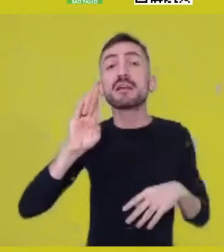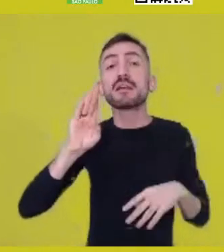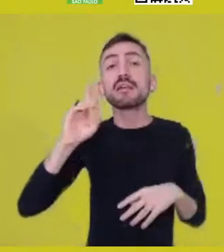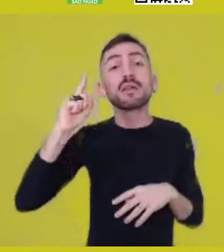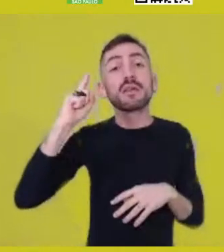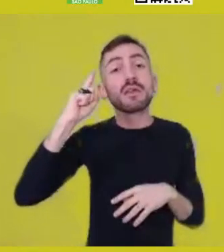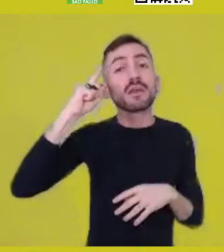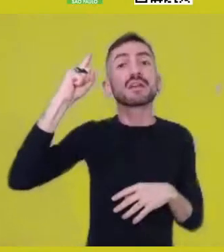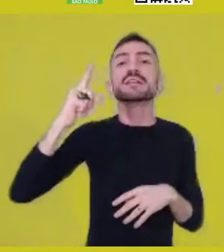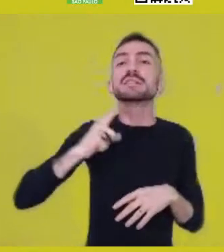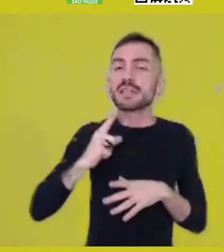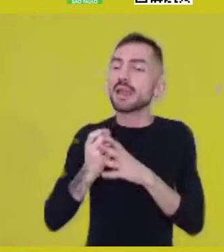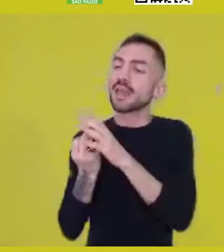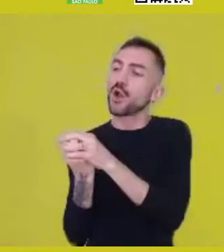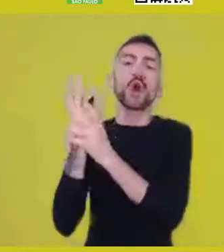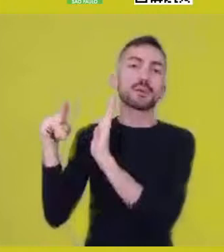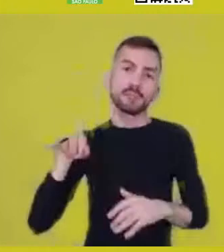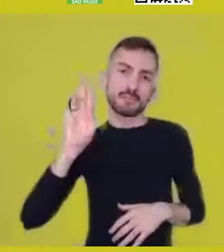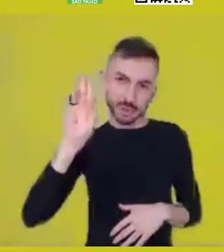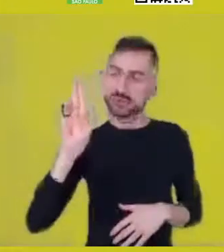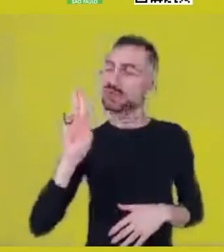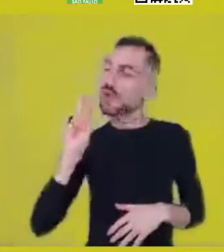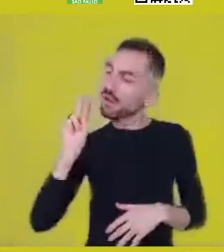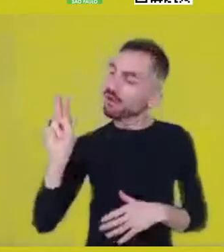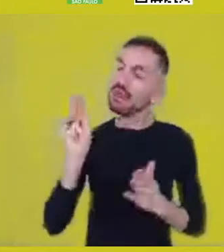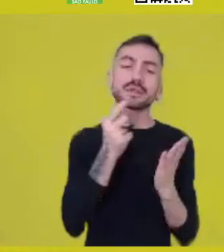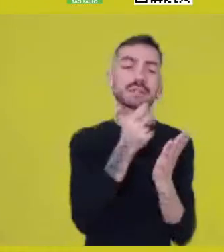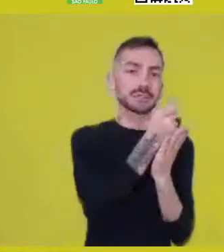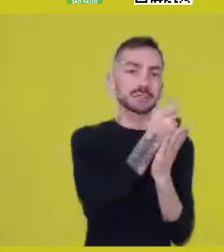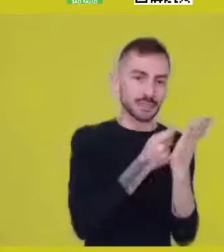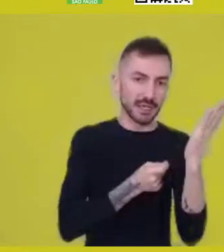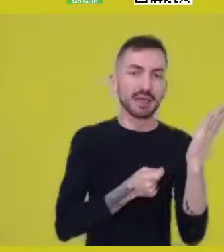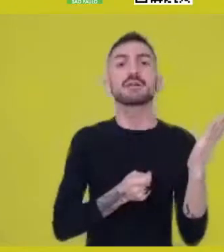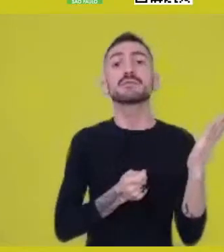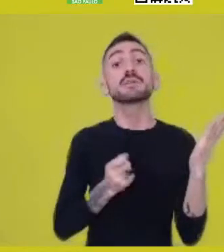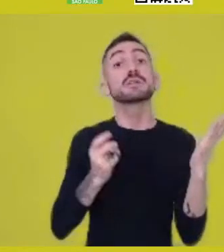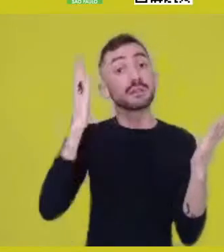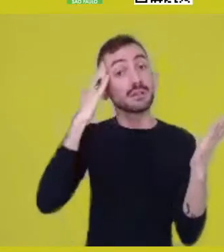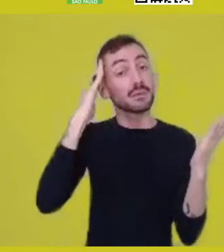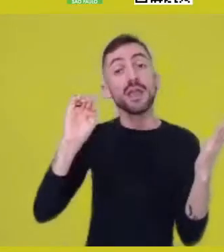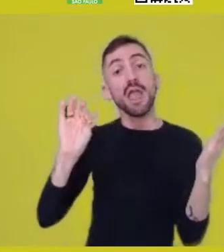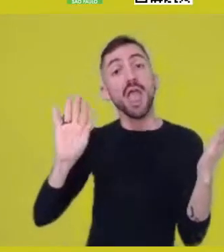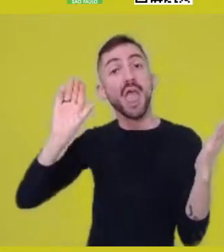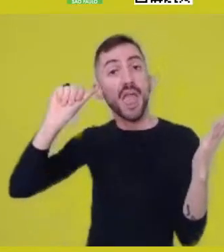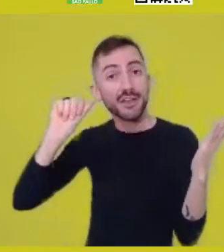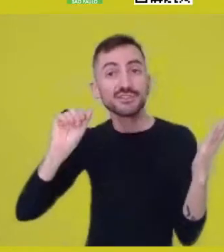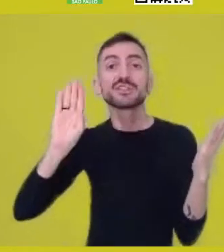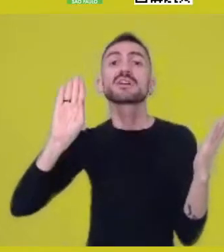and a certain ethical, epistemological Bantu idea.